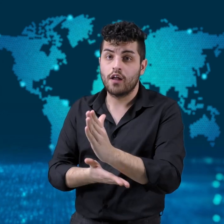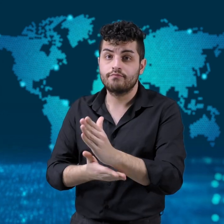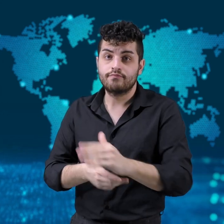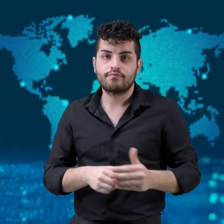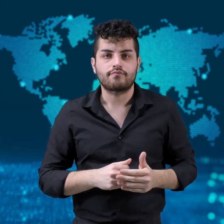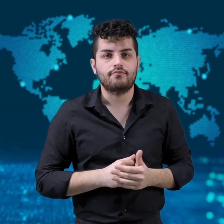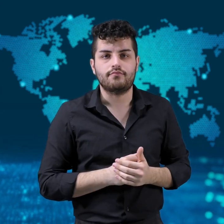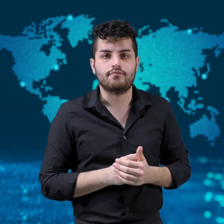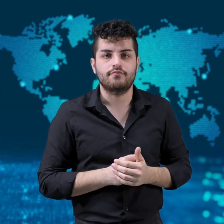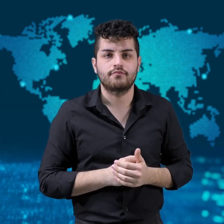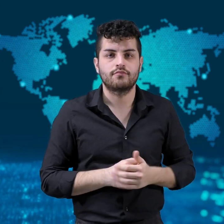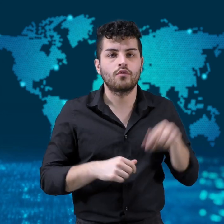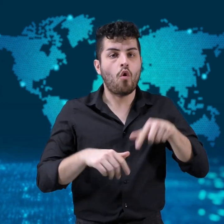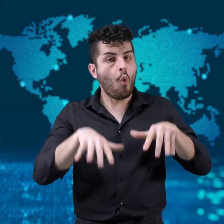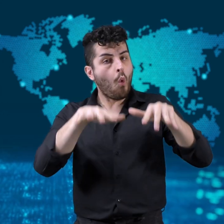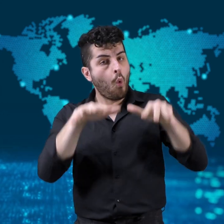In October,